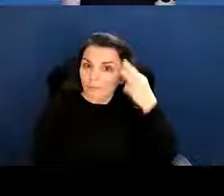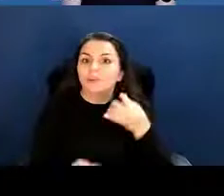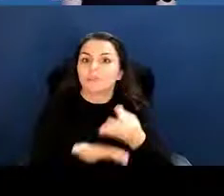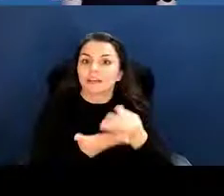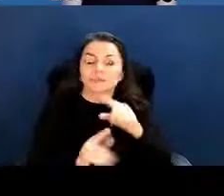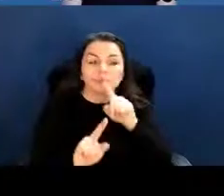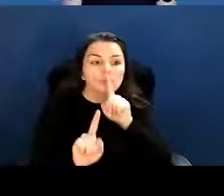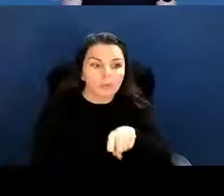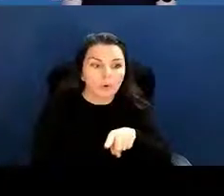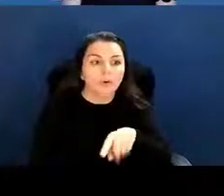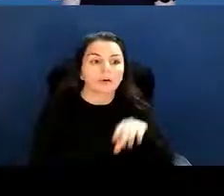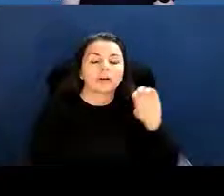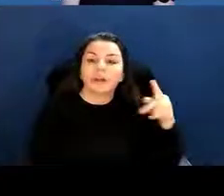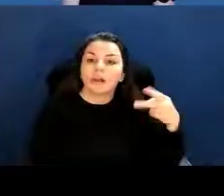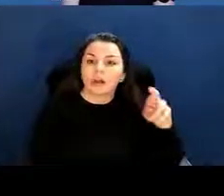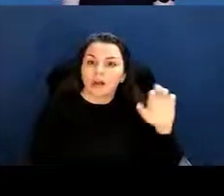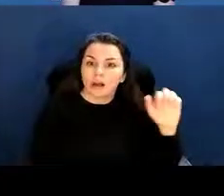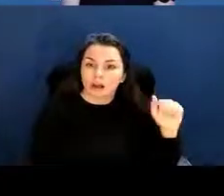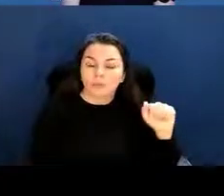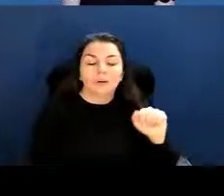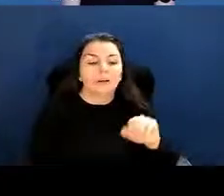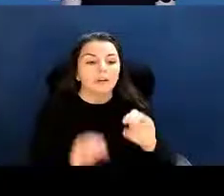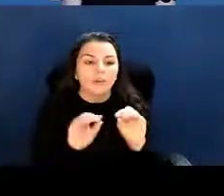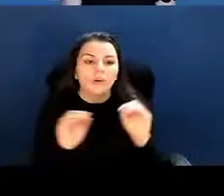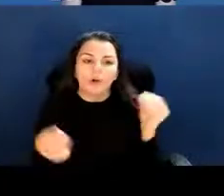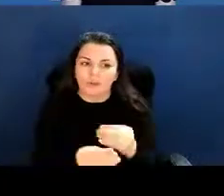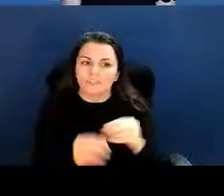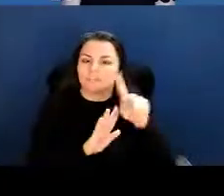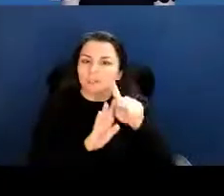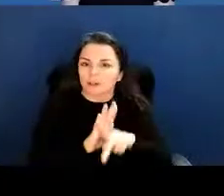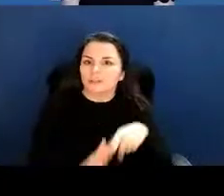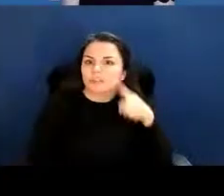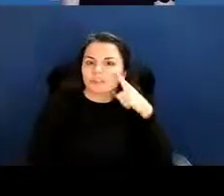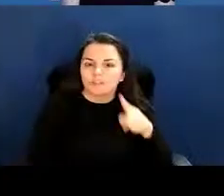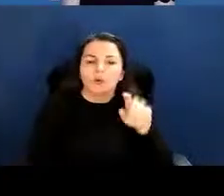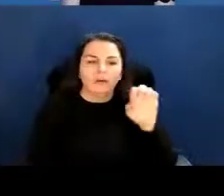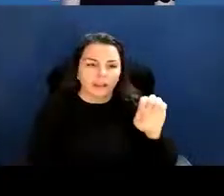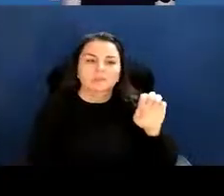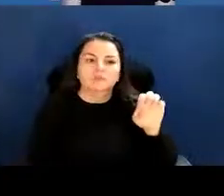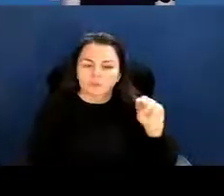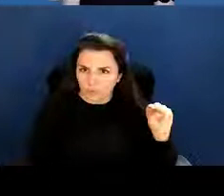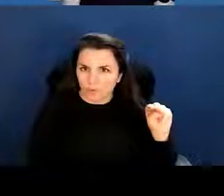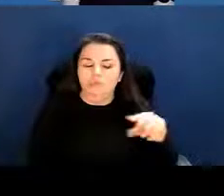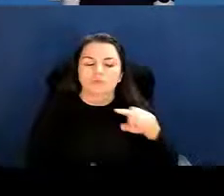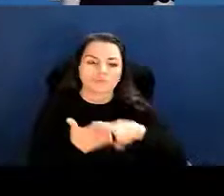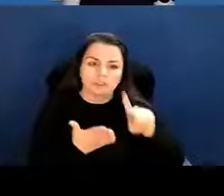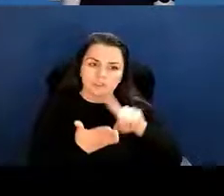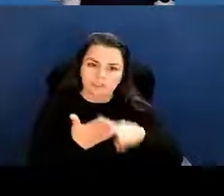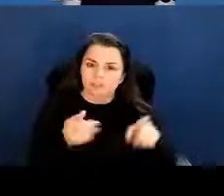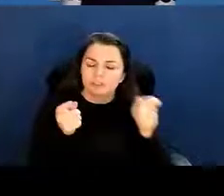for Extramural Research Administration. CSR, as you heard, is Center for Scientific Review.